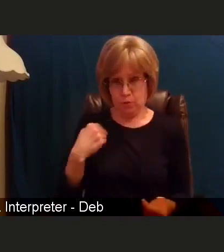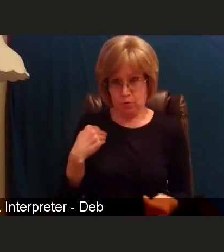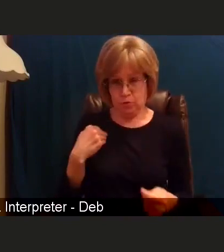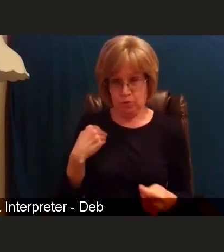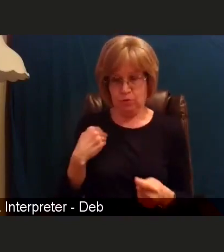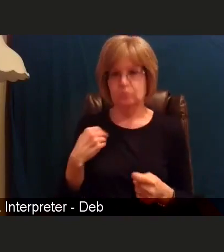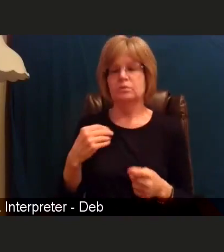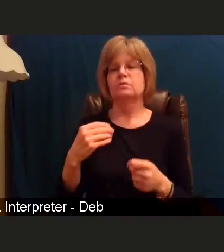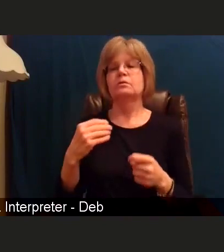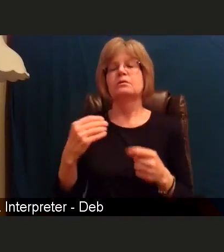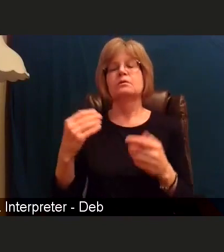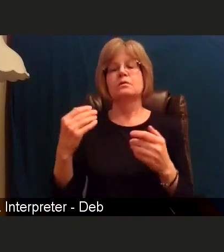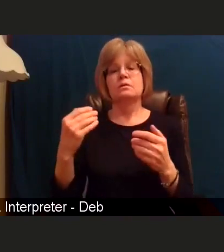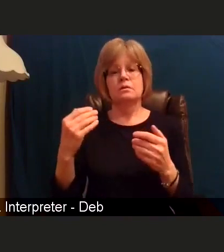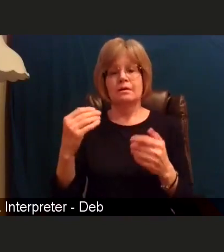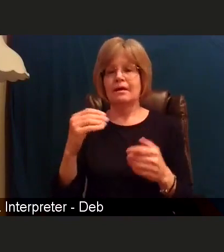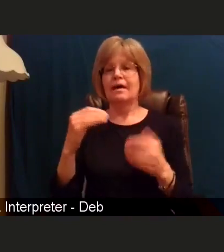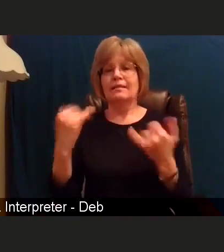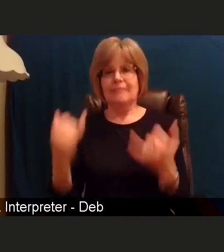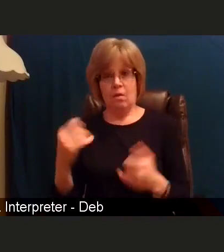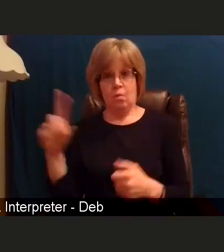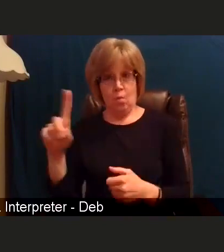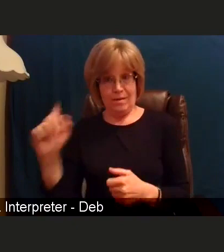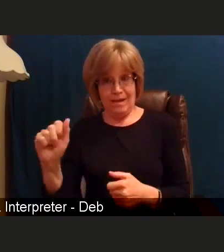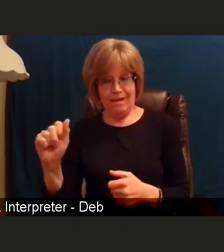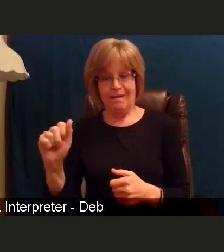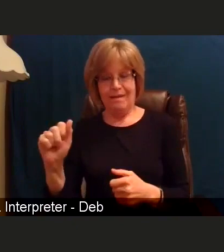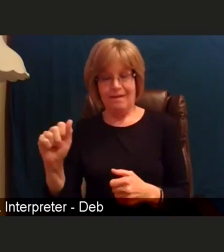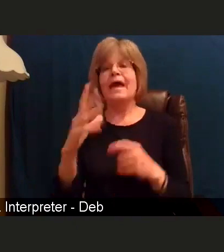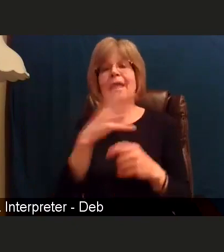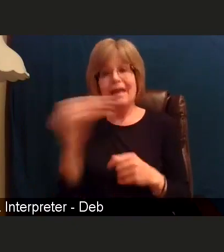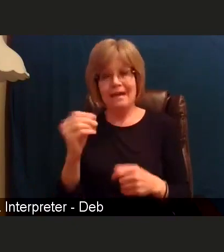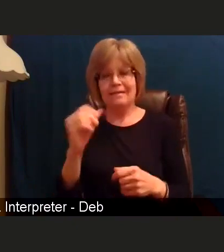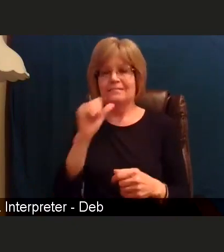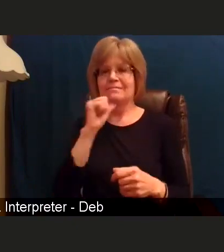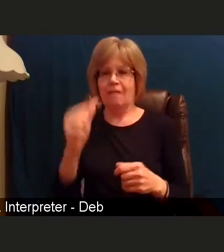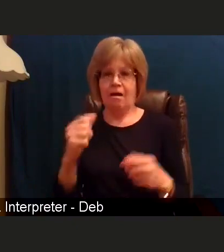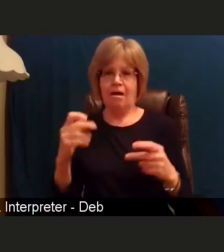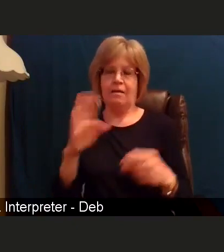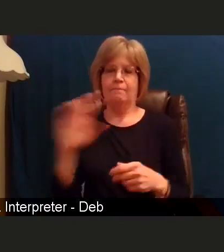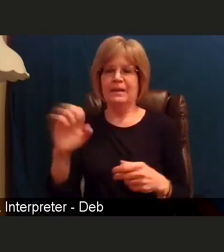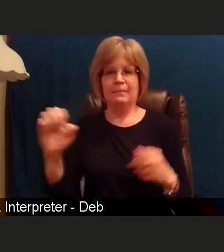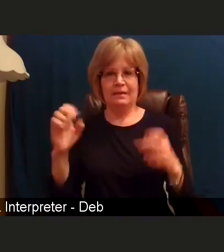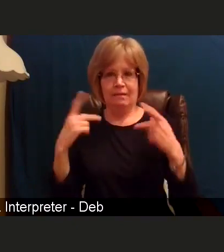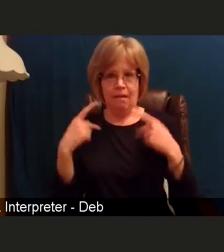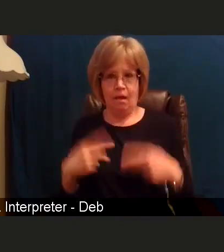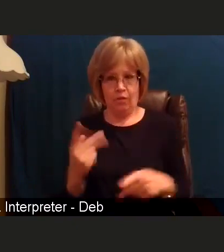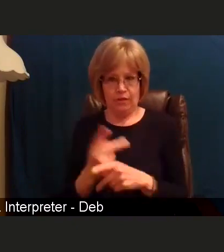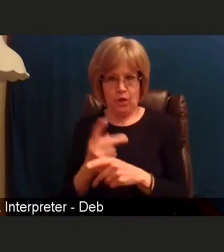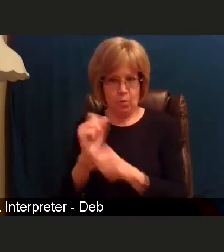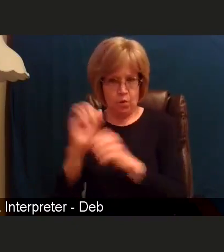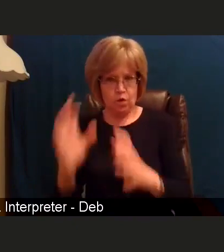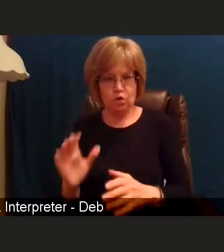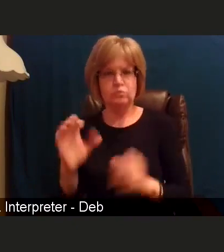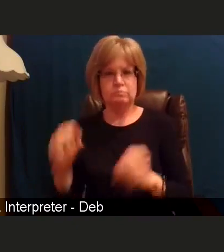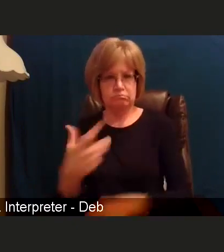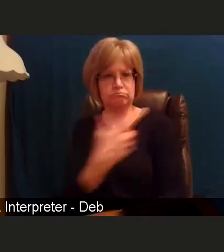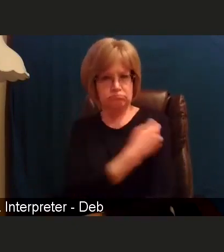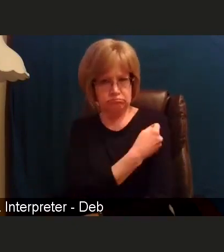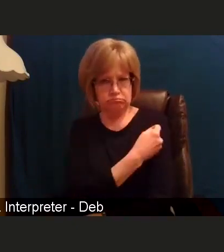even non-team members are vaccinated. With that being said, we are using the vaccine that are kind of quote, on our shelves